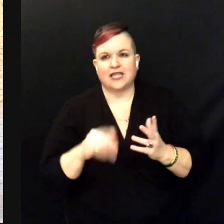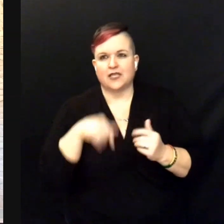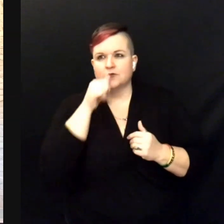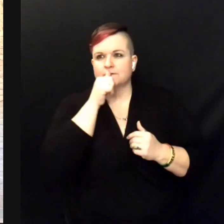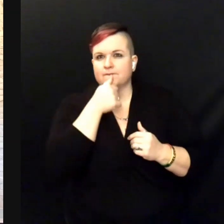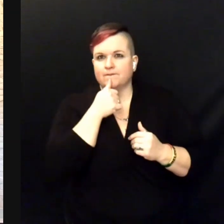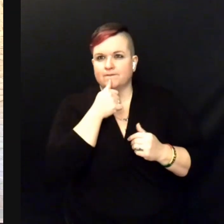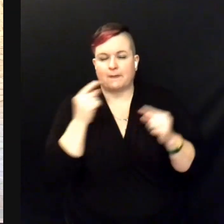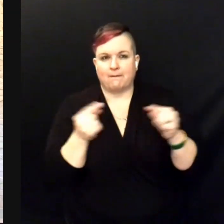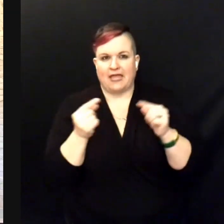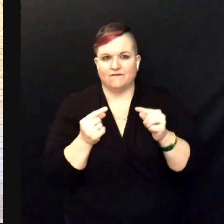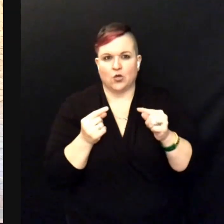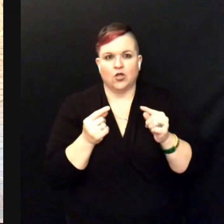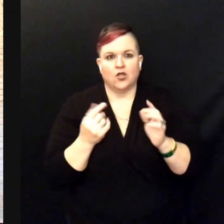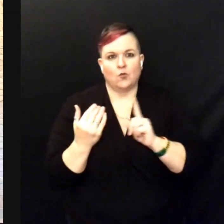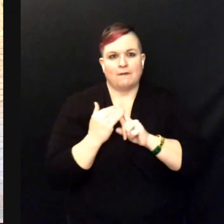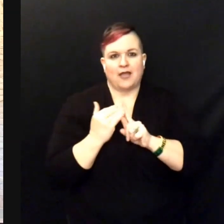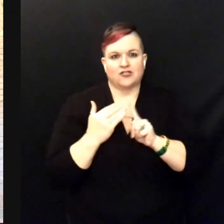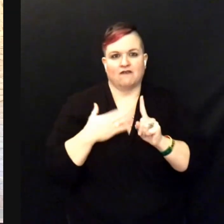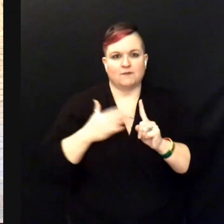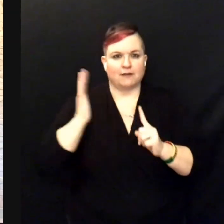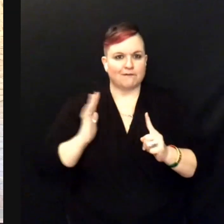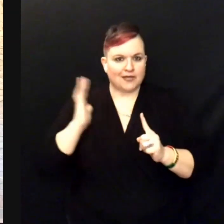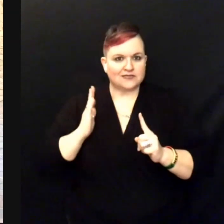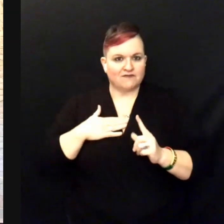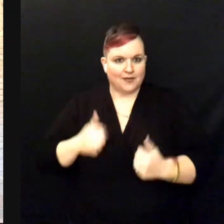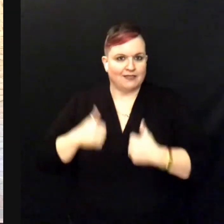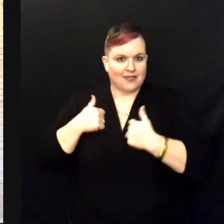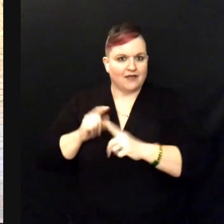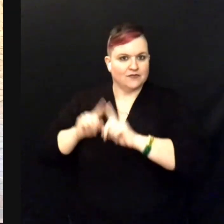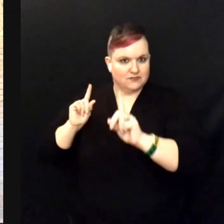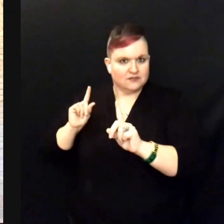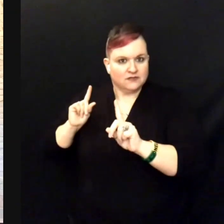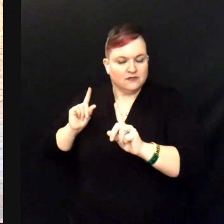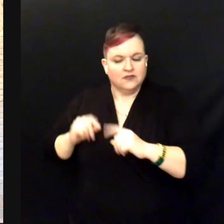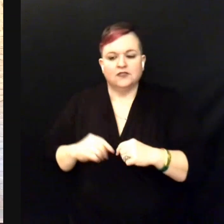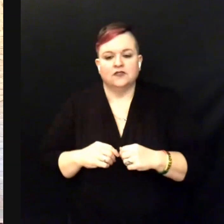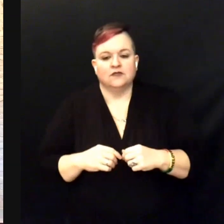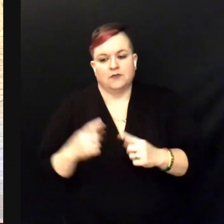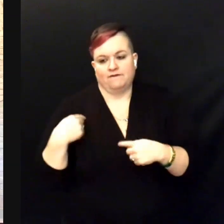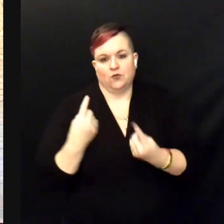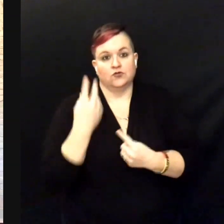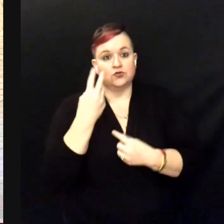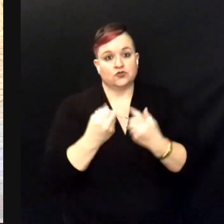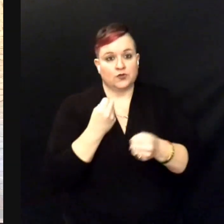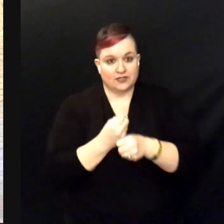of the past life I used to have and over the last two years because of